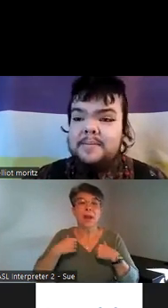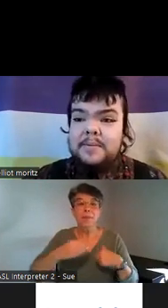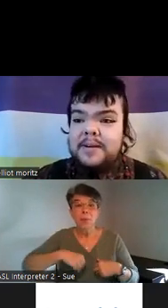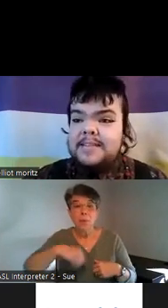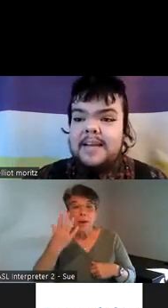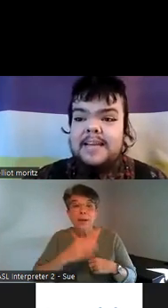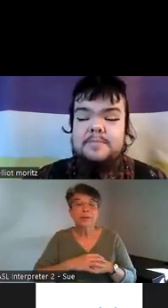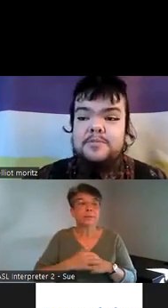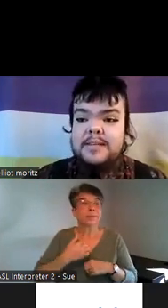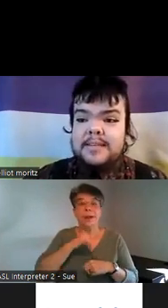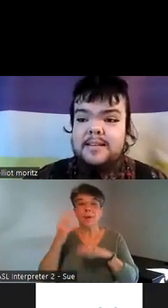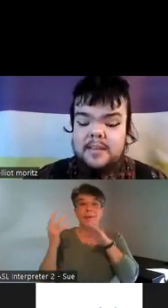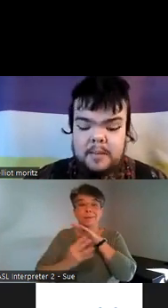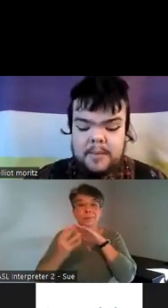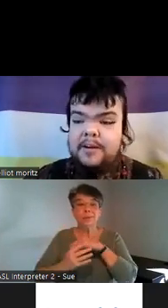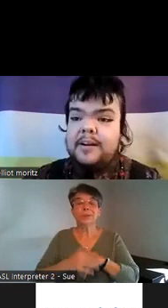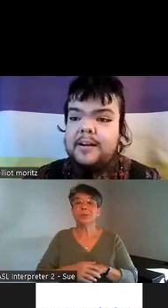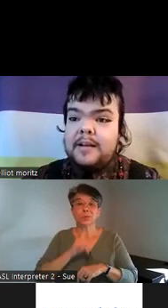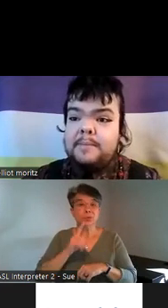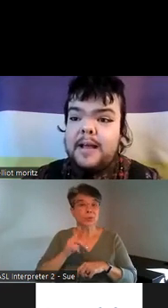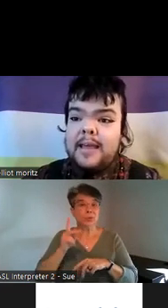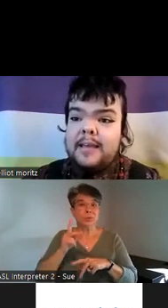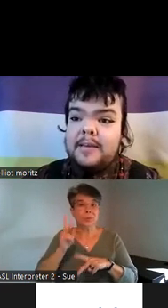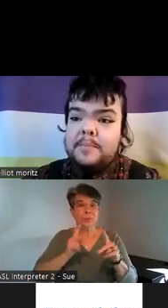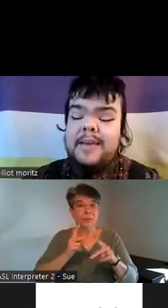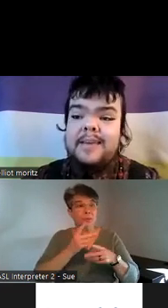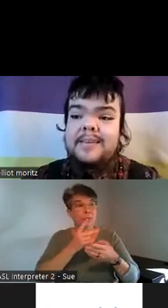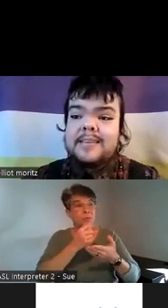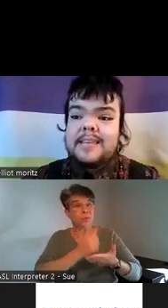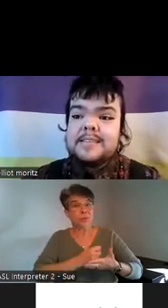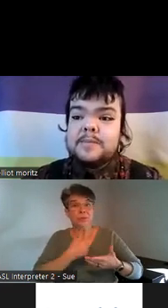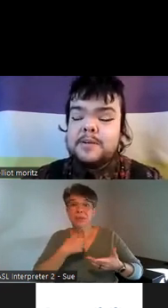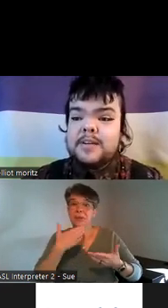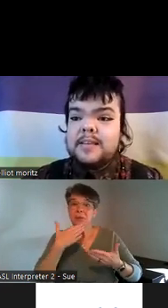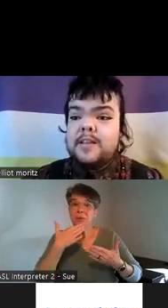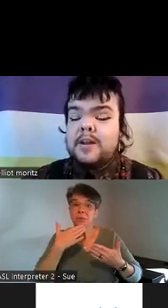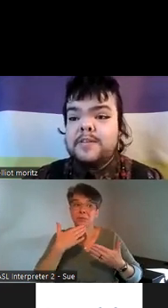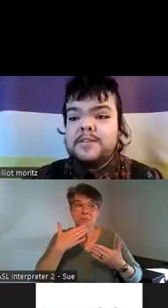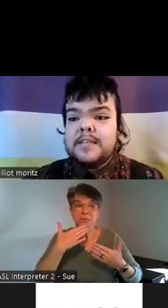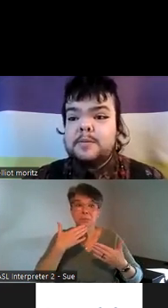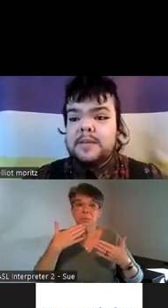an immigrant I am treated a lot better by by the Kingston Community than a lot of other disabled